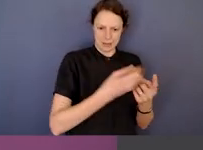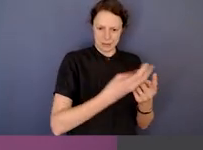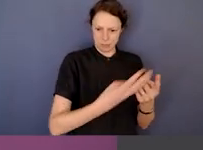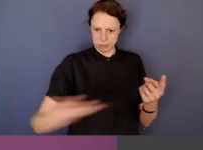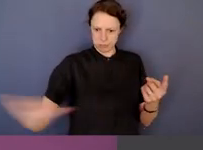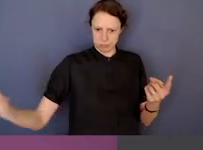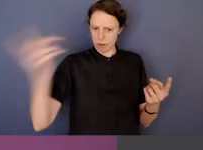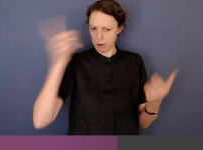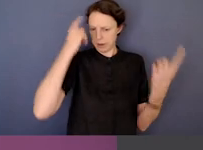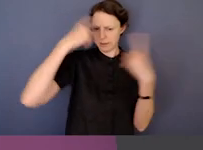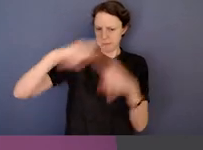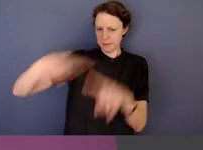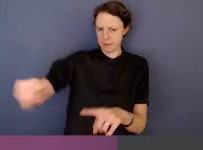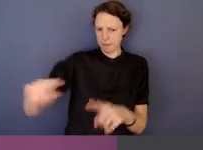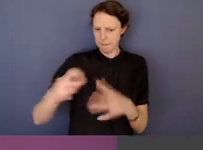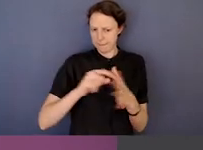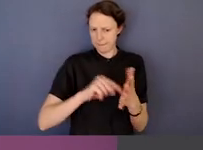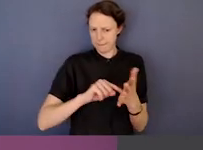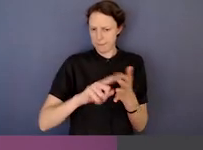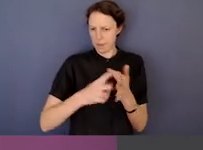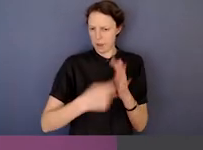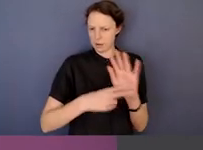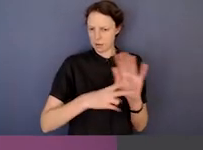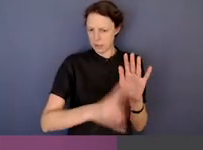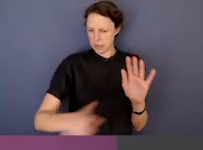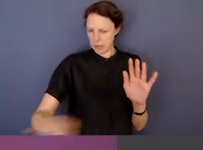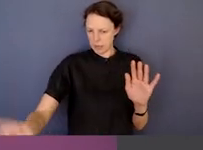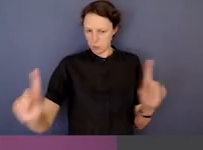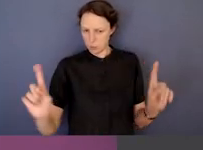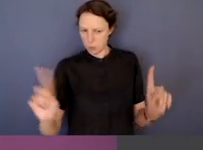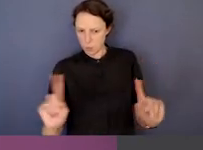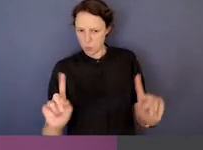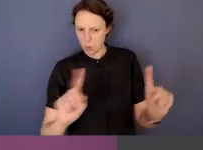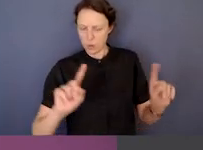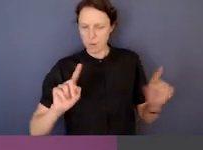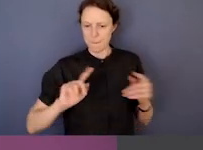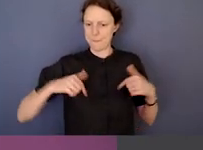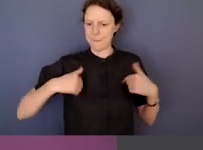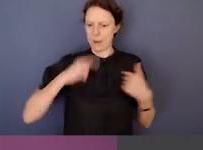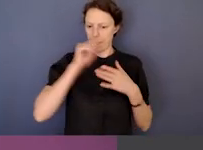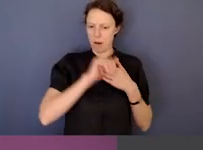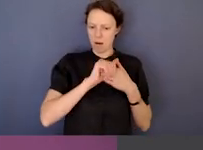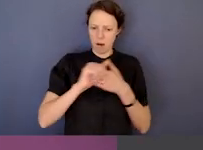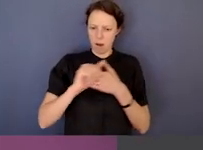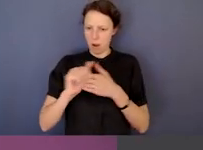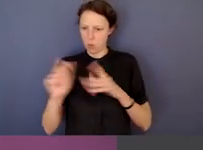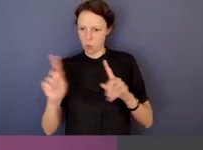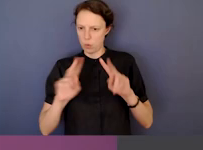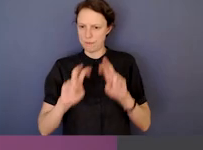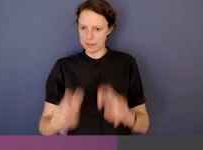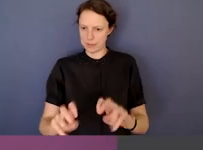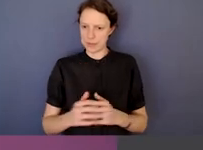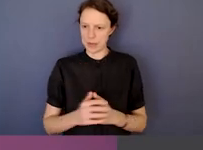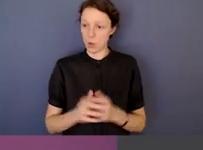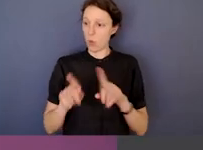And from all of that we engage with a range of stakeholders as well about the matters that are of concern to them.